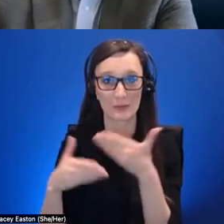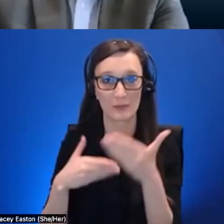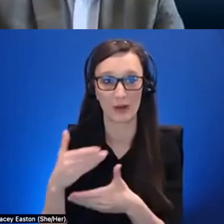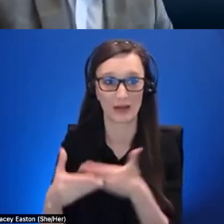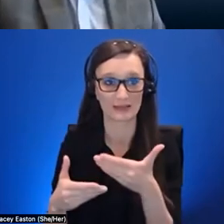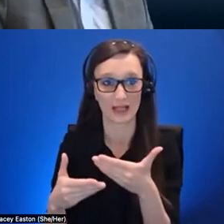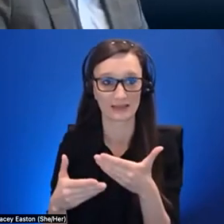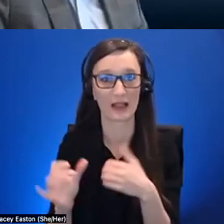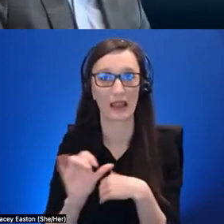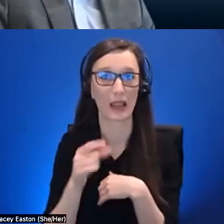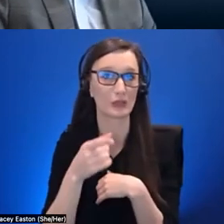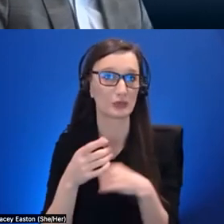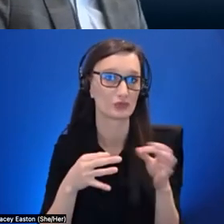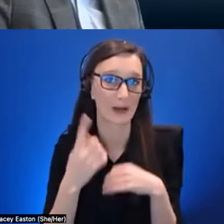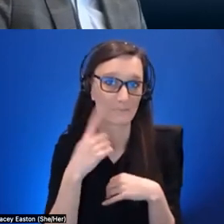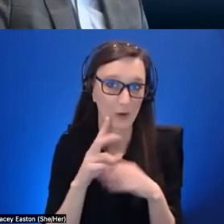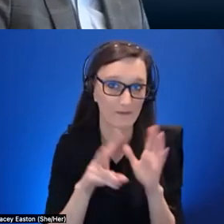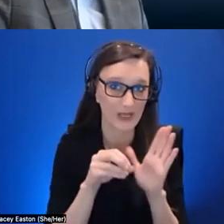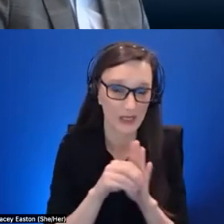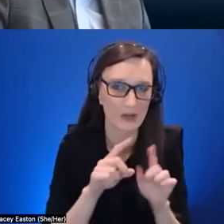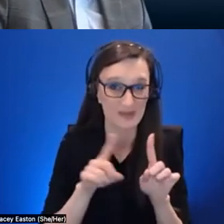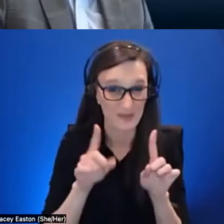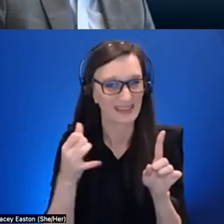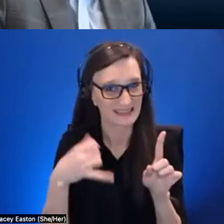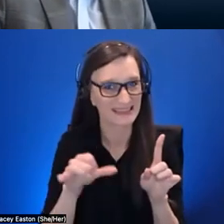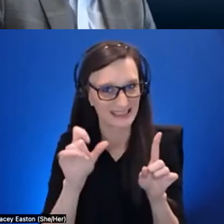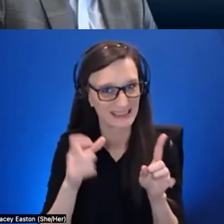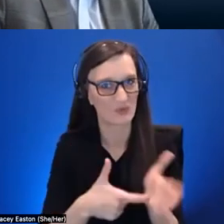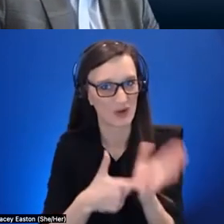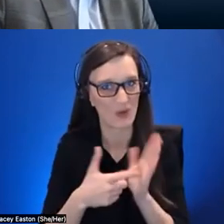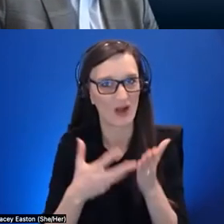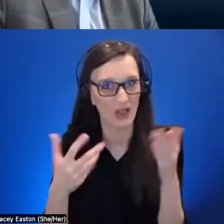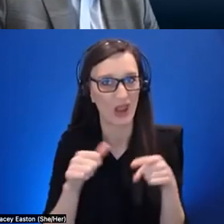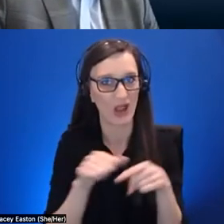but uh but there are a lot of training that's needed to onboard novices to be able to create